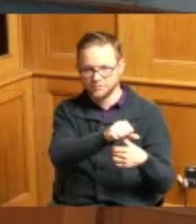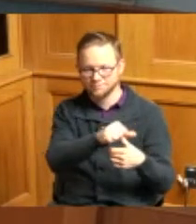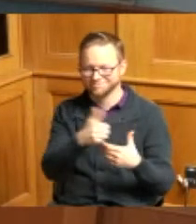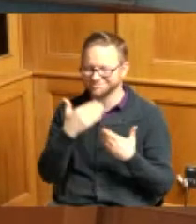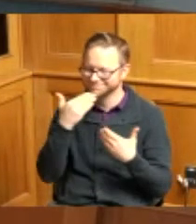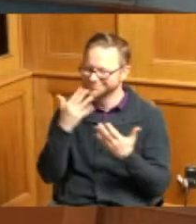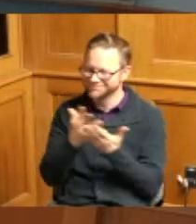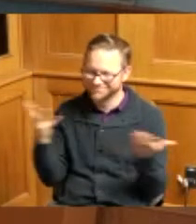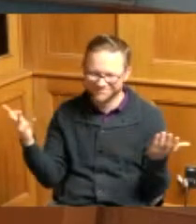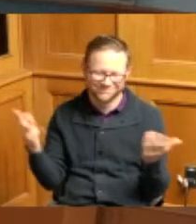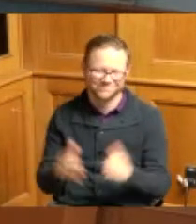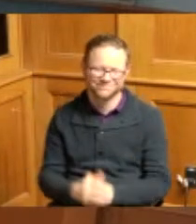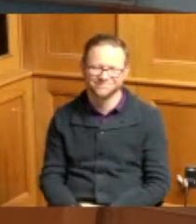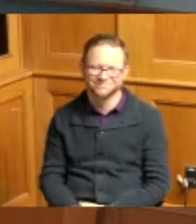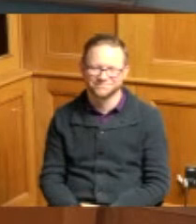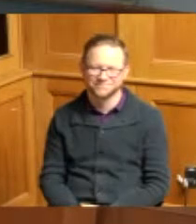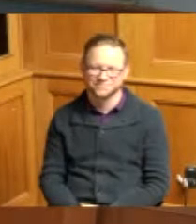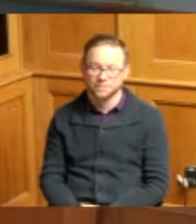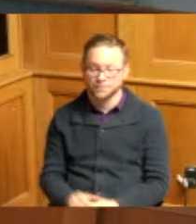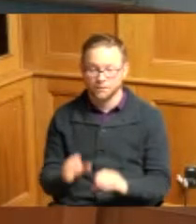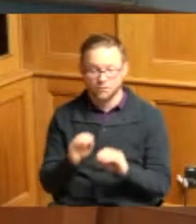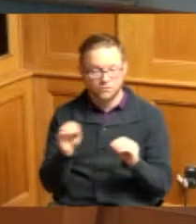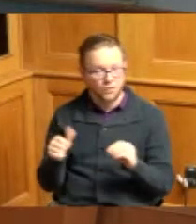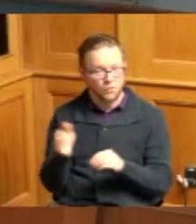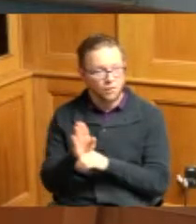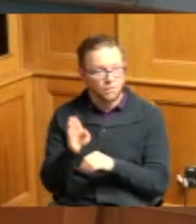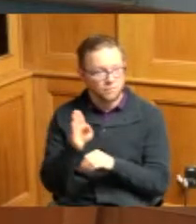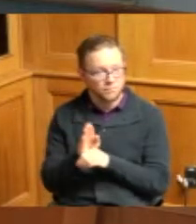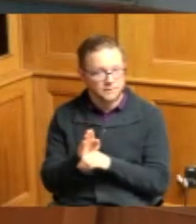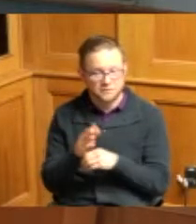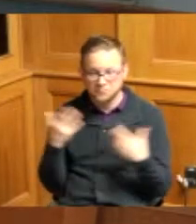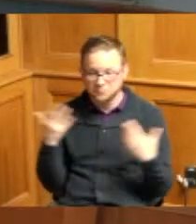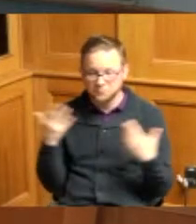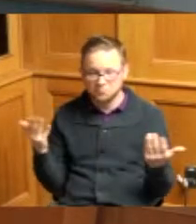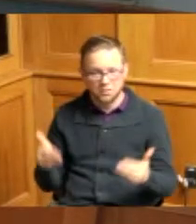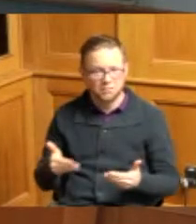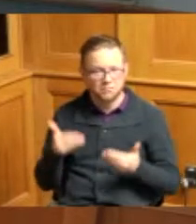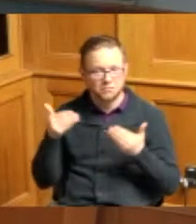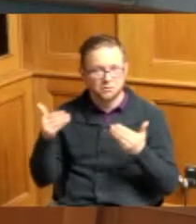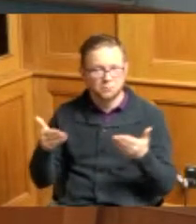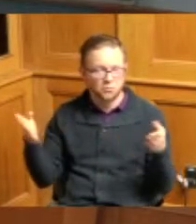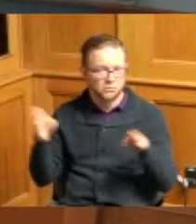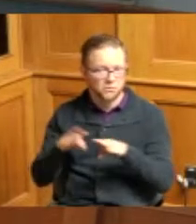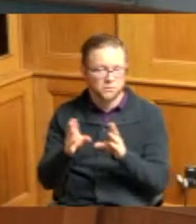so much with no further business coming before us I'd like to make a motion to adjourn second